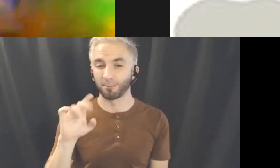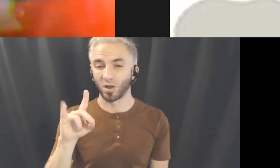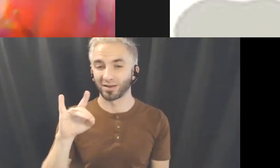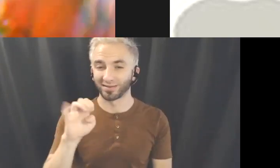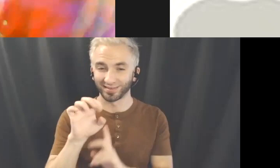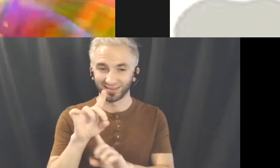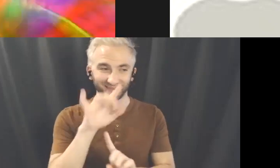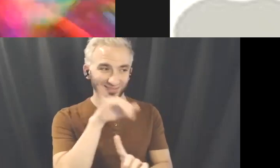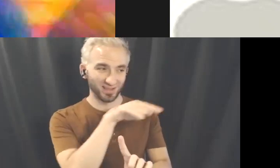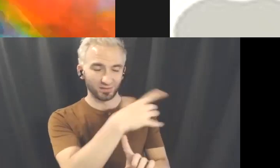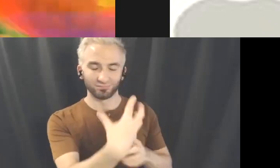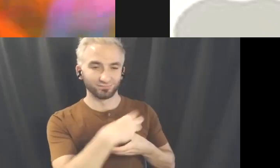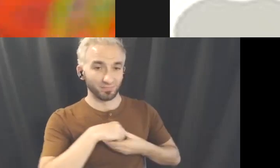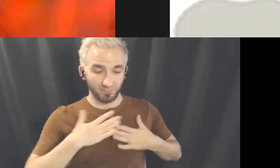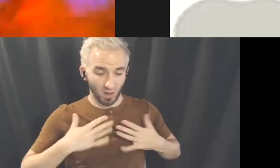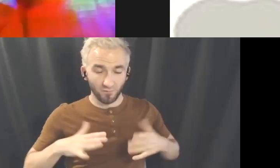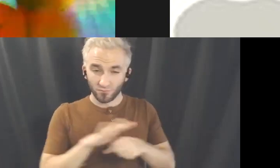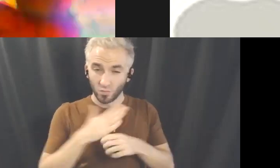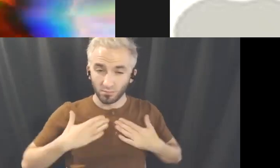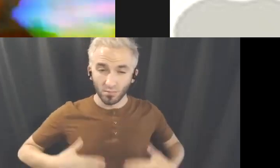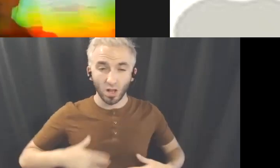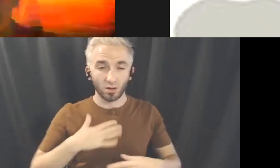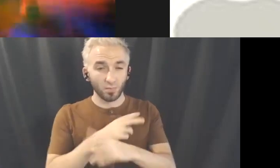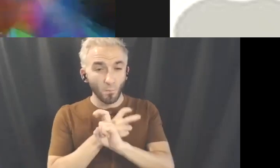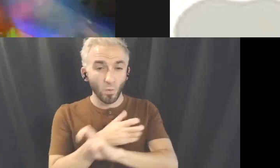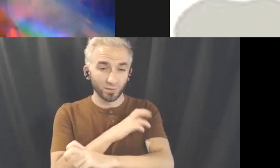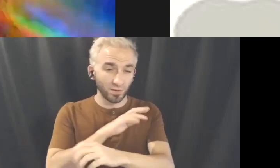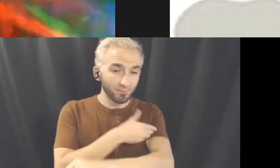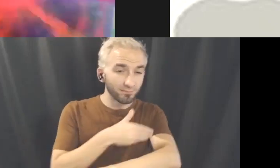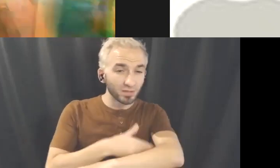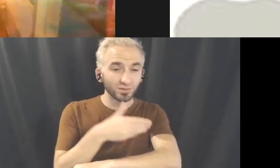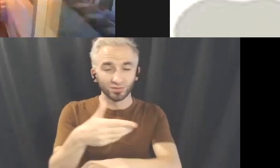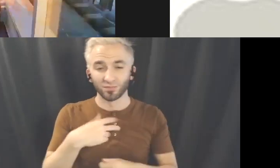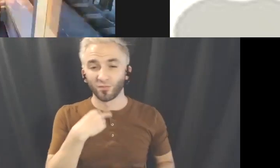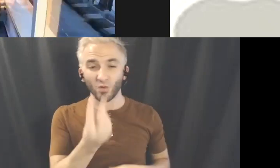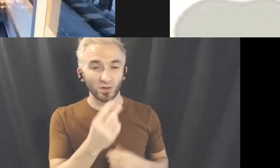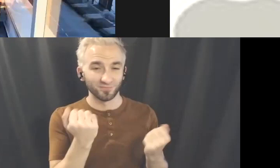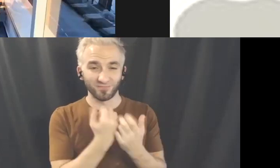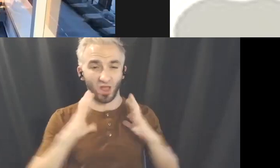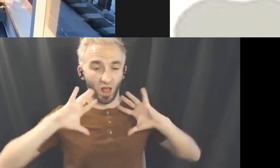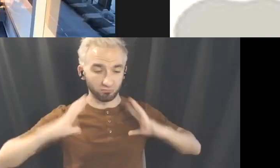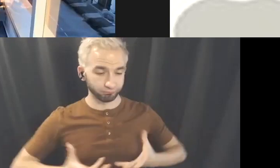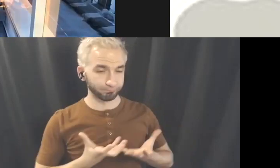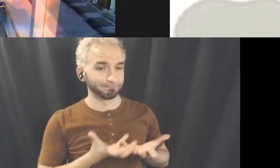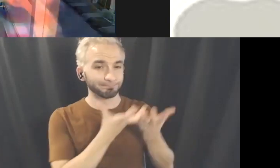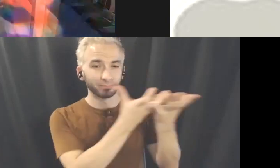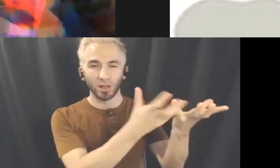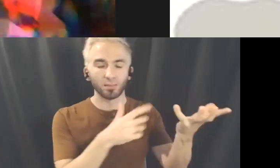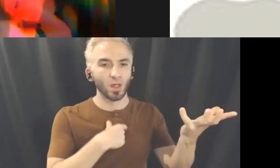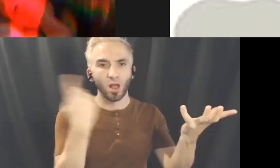my muscles, my bones and my voice. I've always been drawn to the abstract, abstract